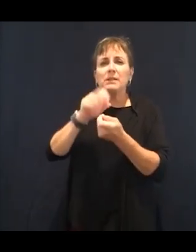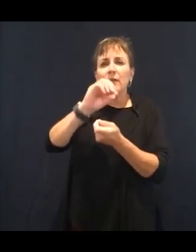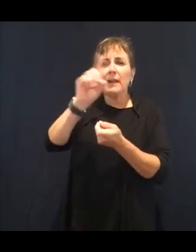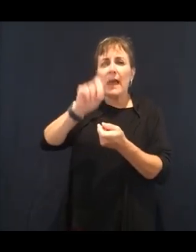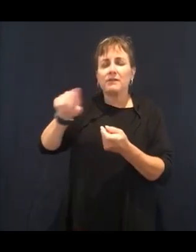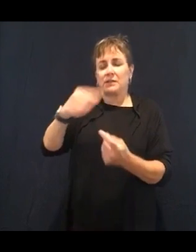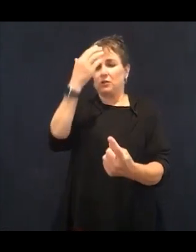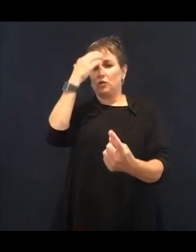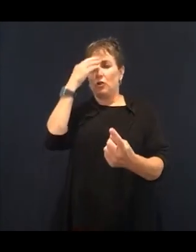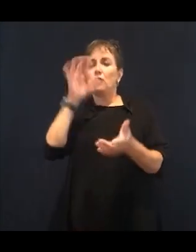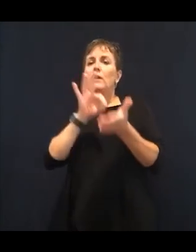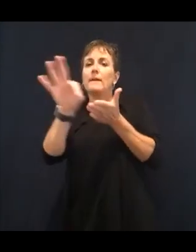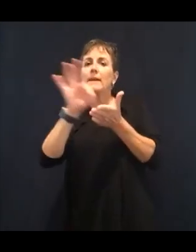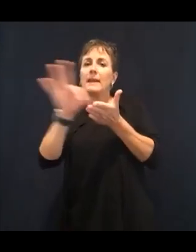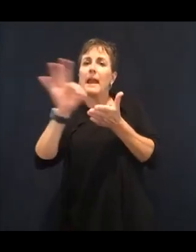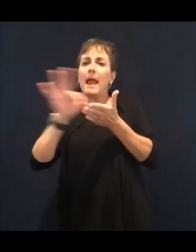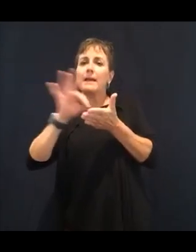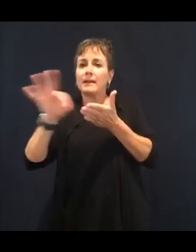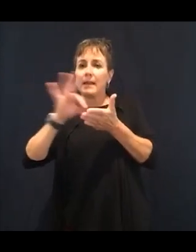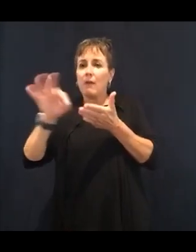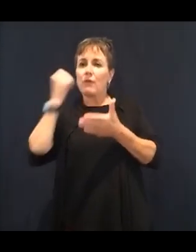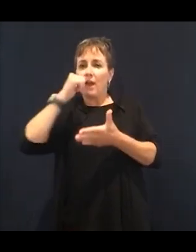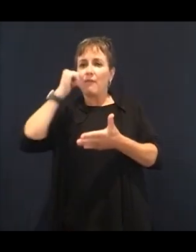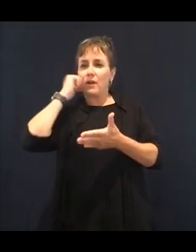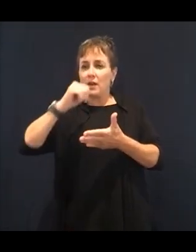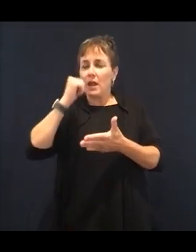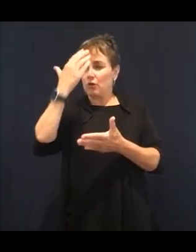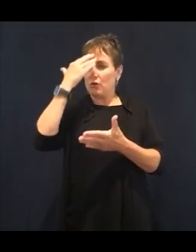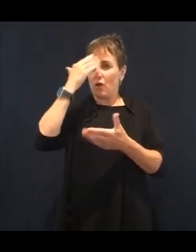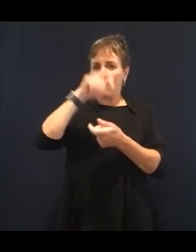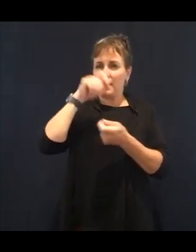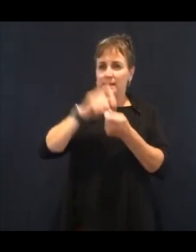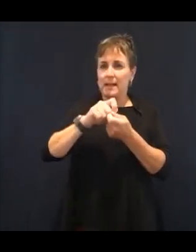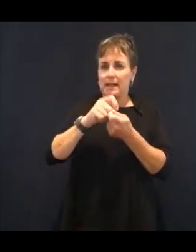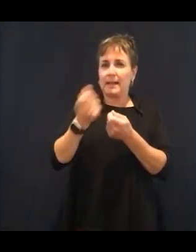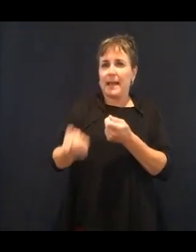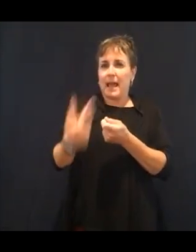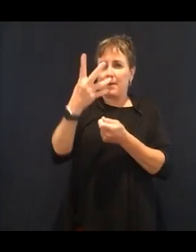hour before you go to bed in your system. Just for you to blink